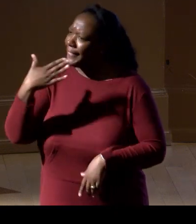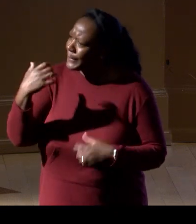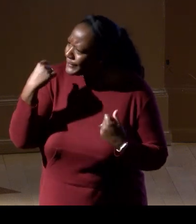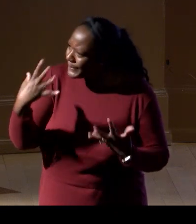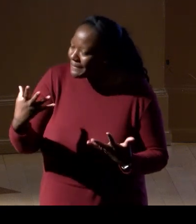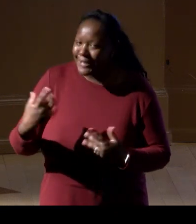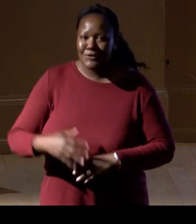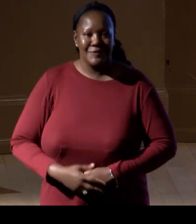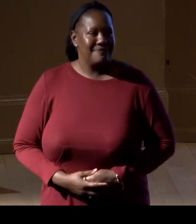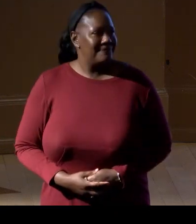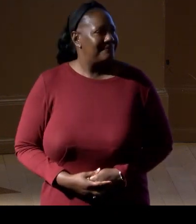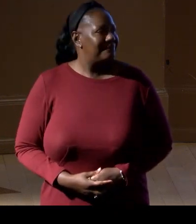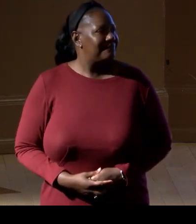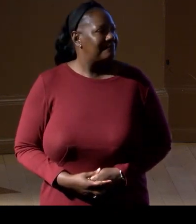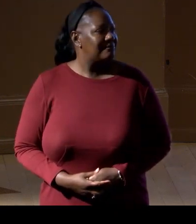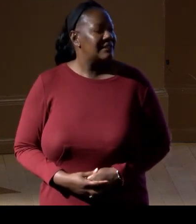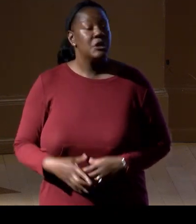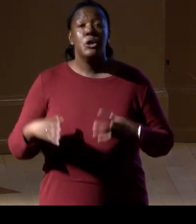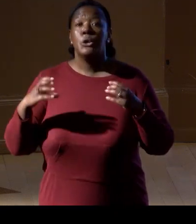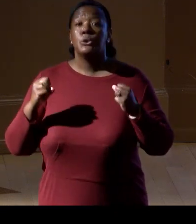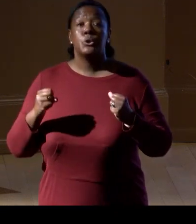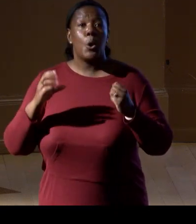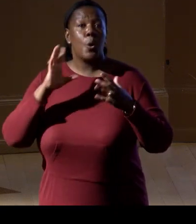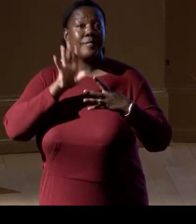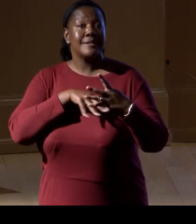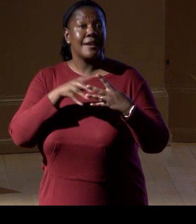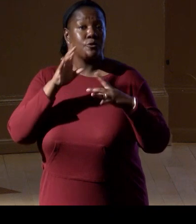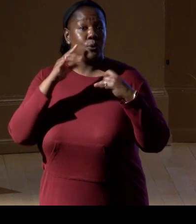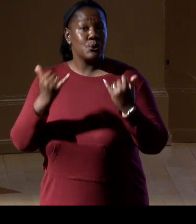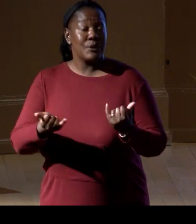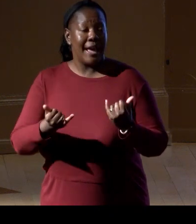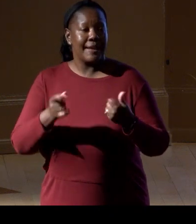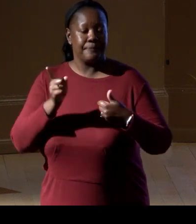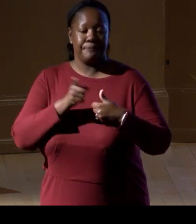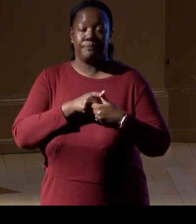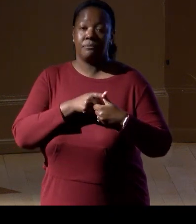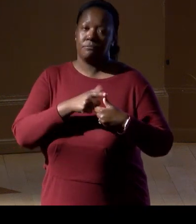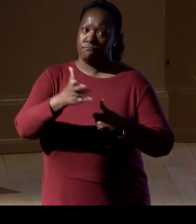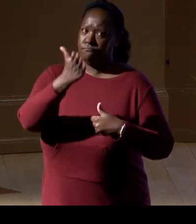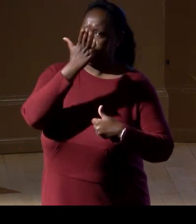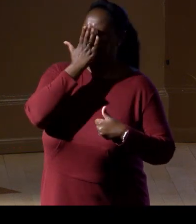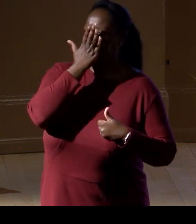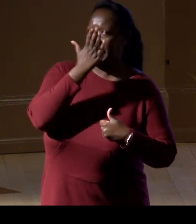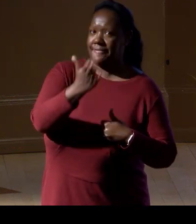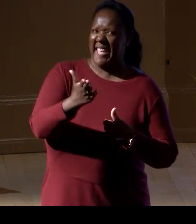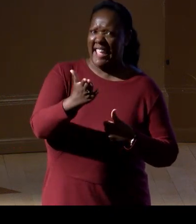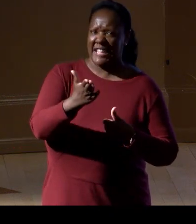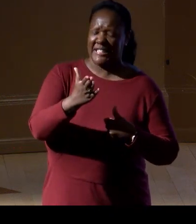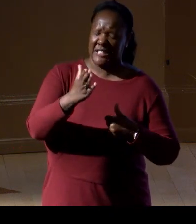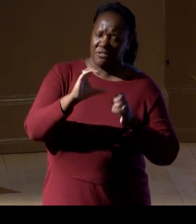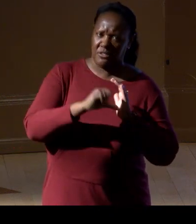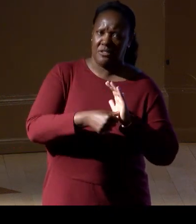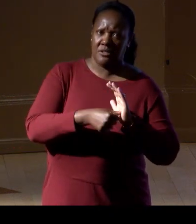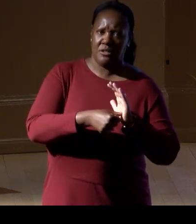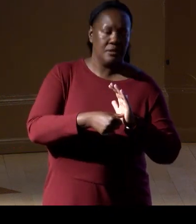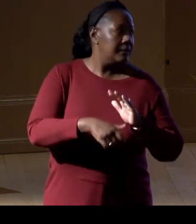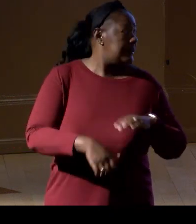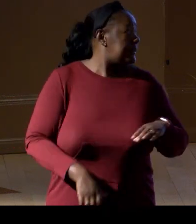The order of the events today, I've gotta start with a big thanks to, oops, sorry, I've gotta click the right clicker, sorry.